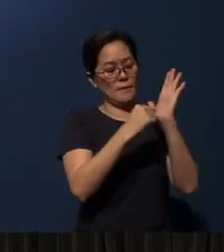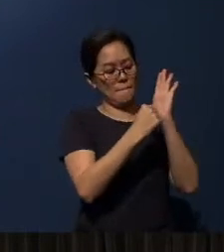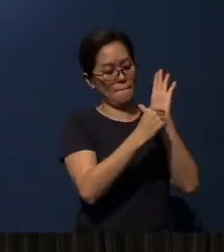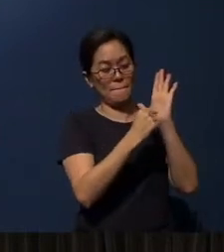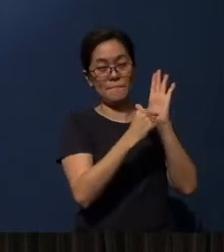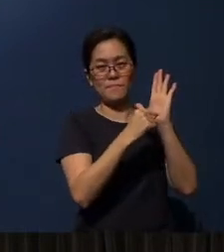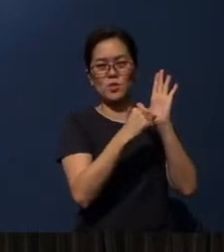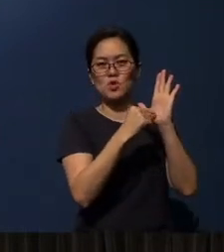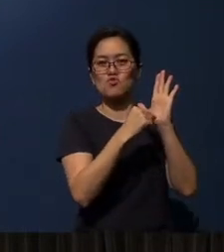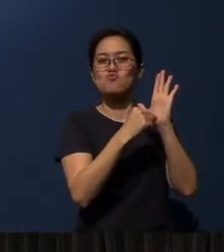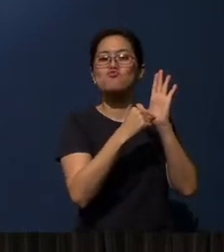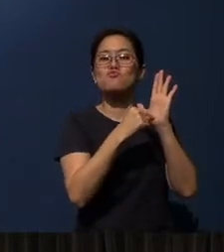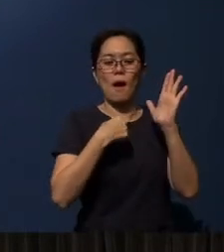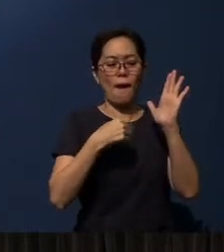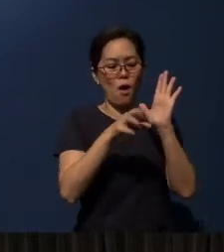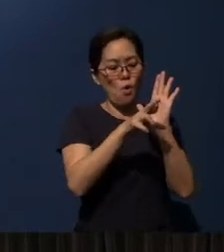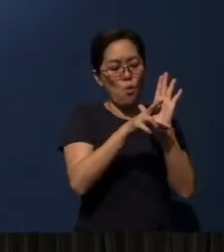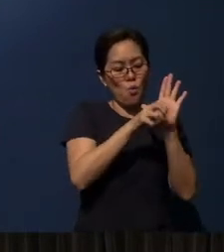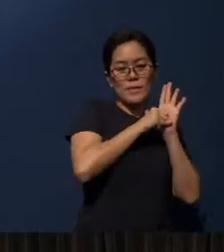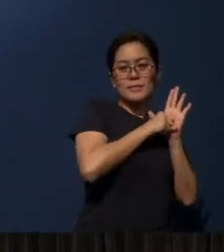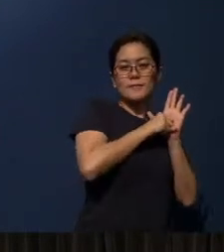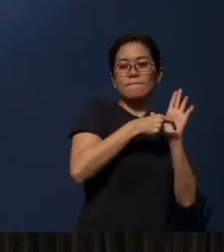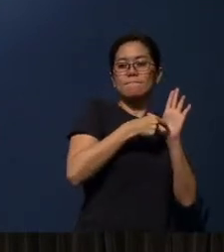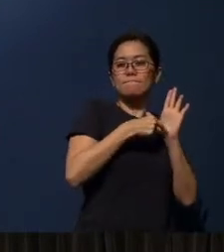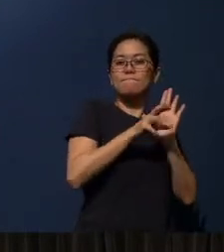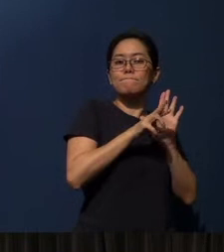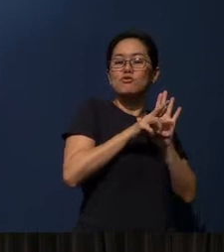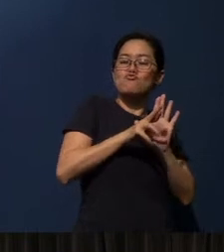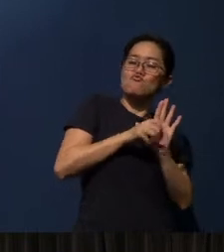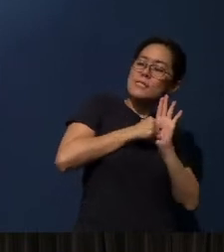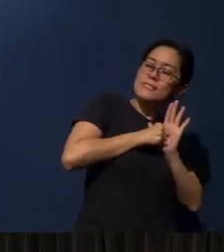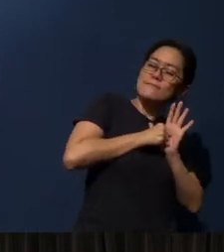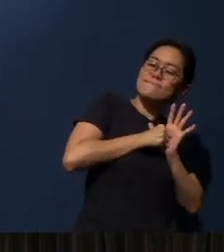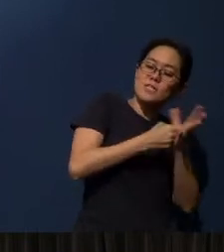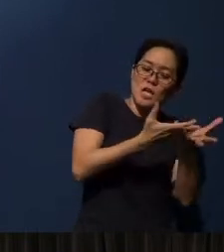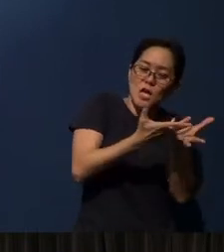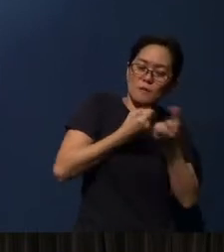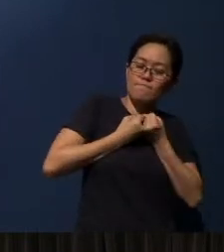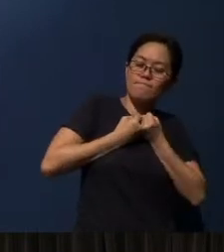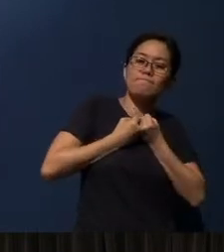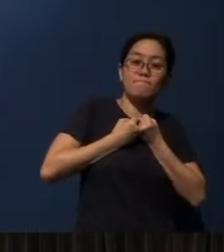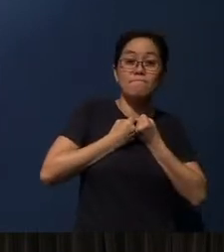it says this is where I receive my things, right in the center of my palm, to receive.